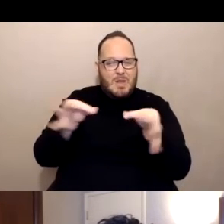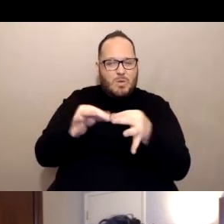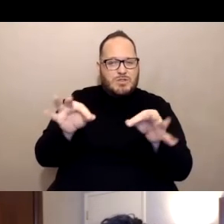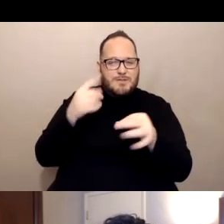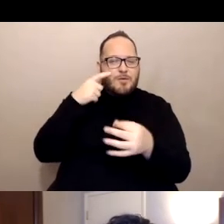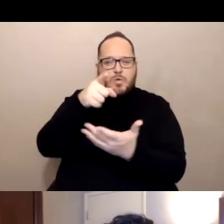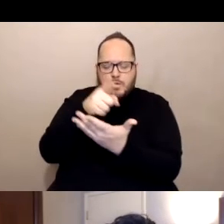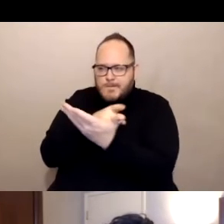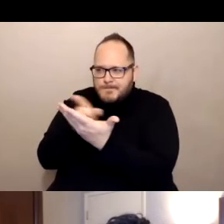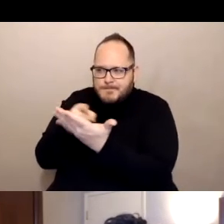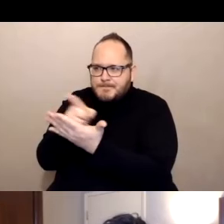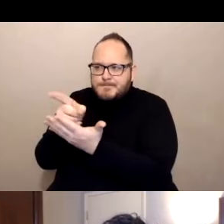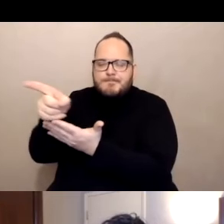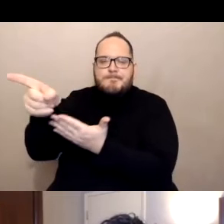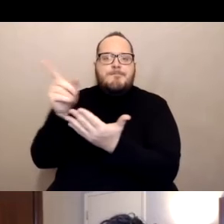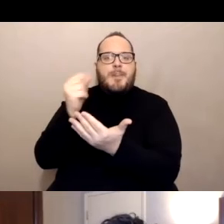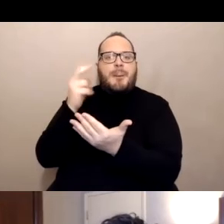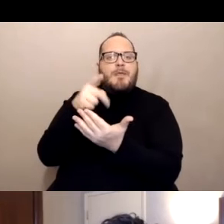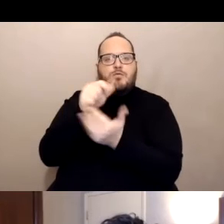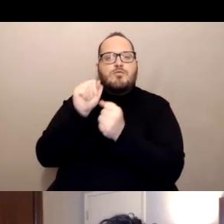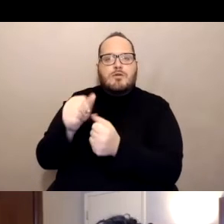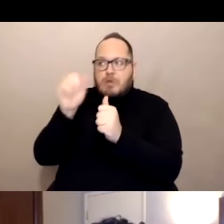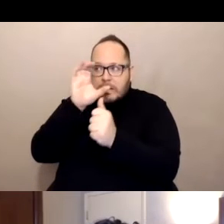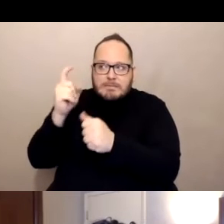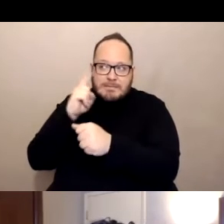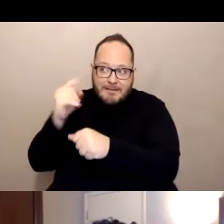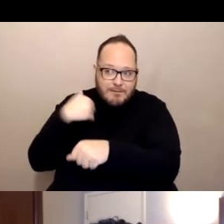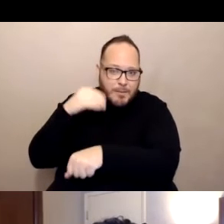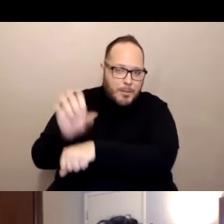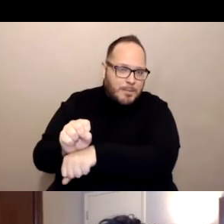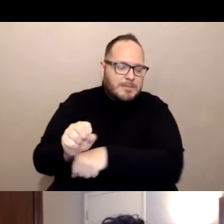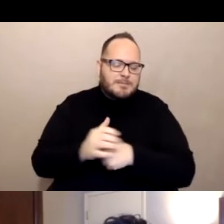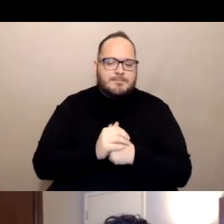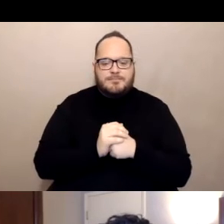over the phone, look for appointments. And then last on this slide,